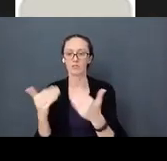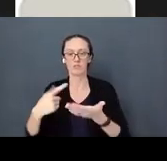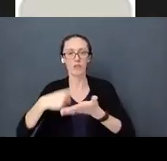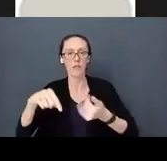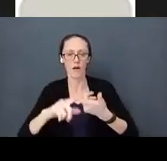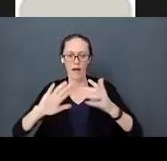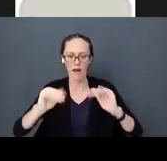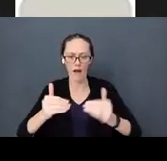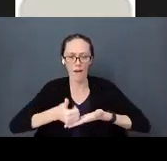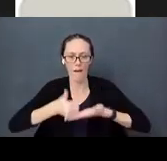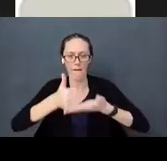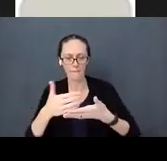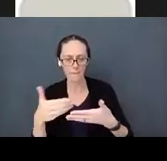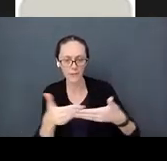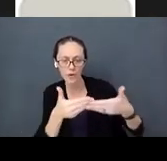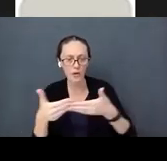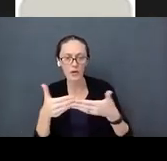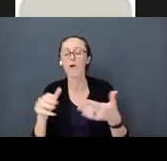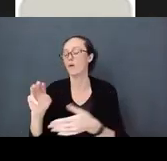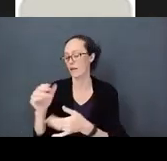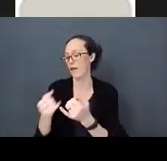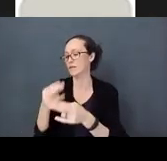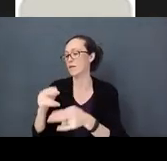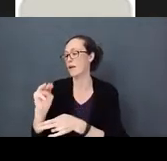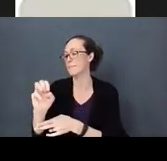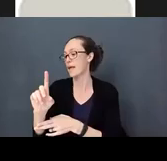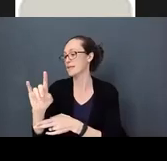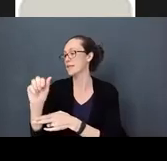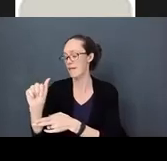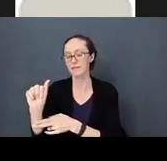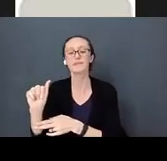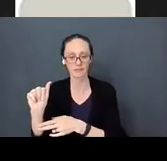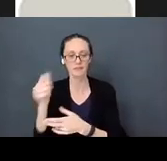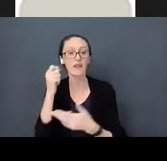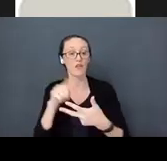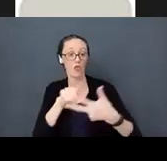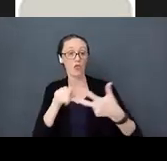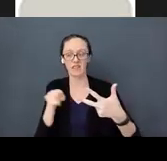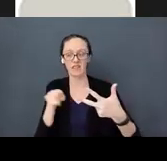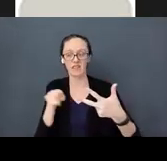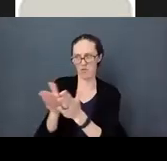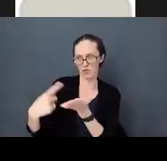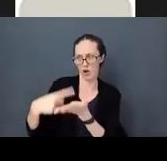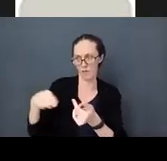baby’s brain become all that I can be. Three of the pillars he talks about are these three: Love.